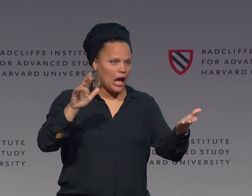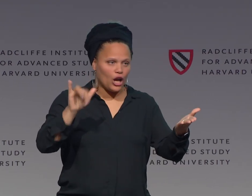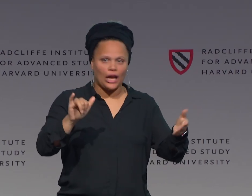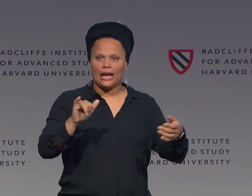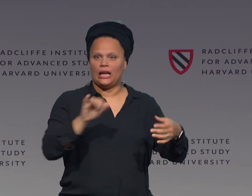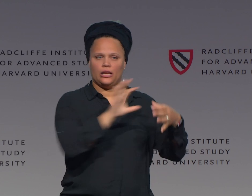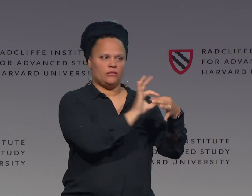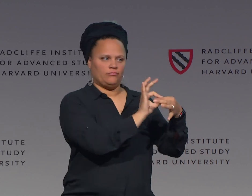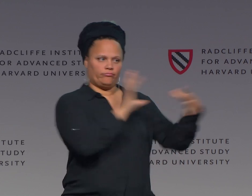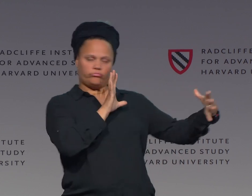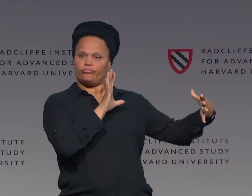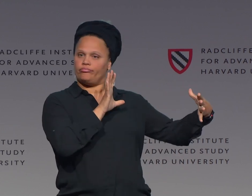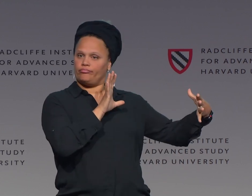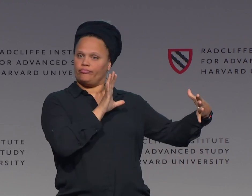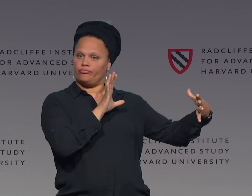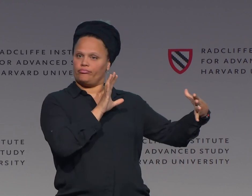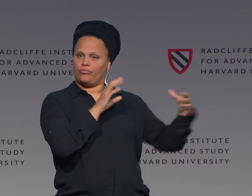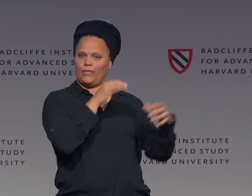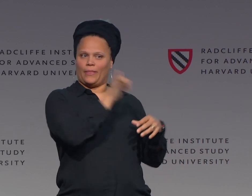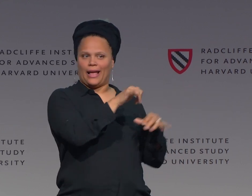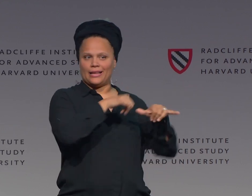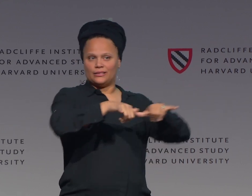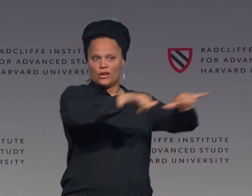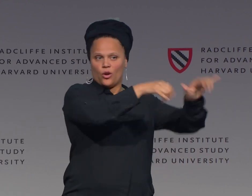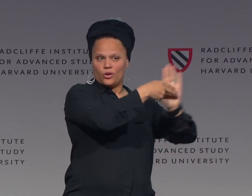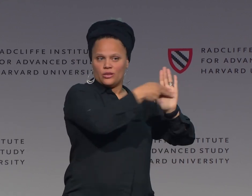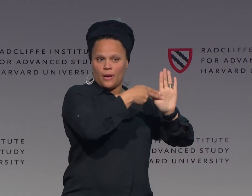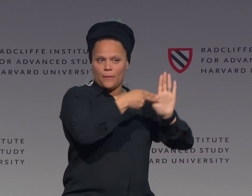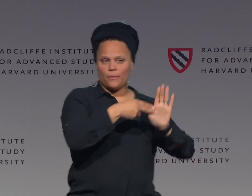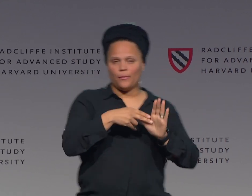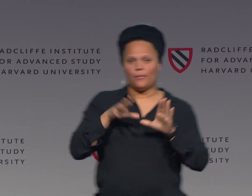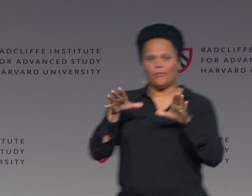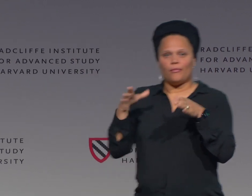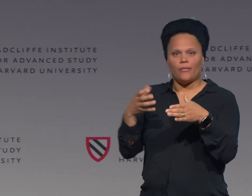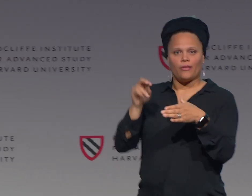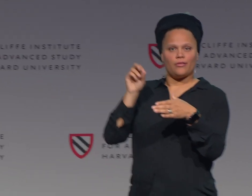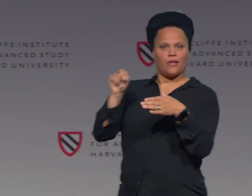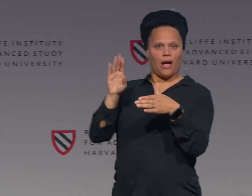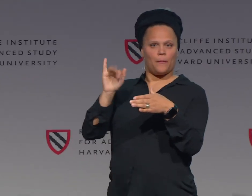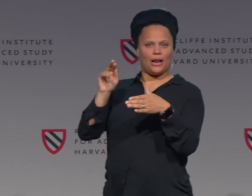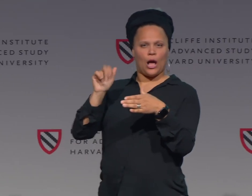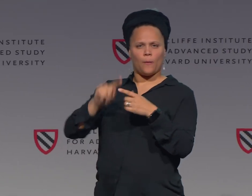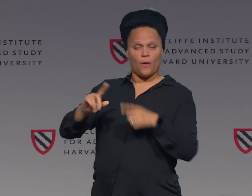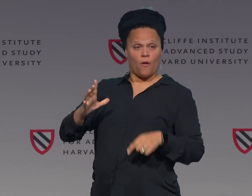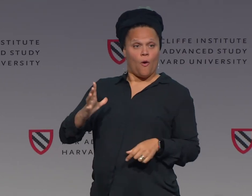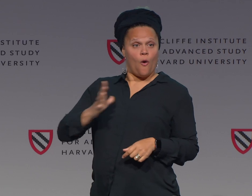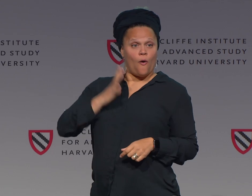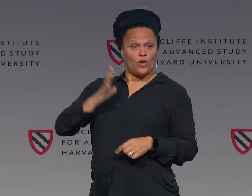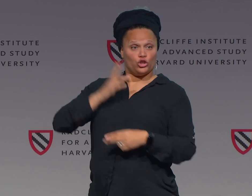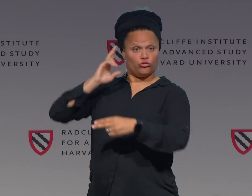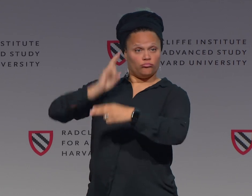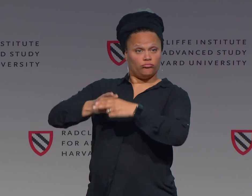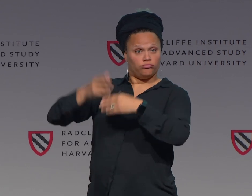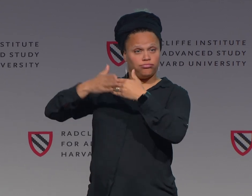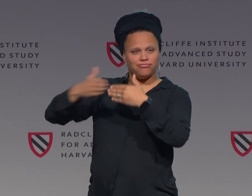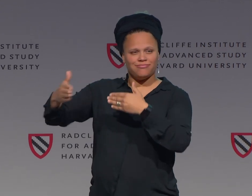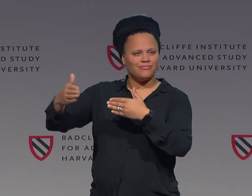Non-binary-- to disassociate from that concept of the standard stereotype, or that established systematic